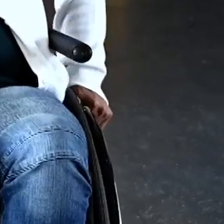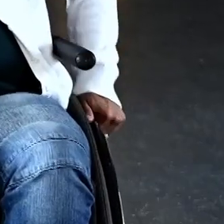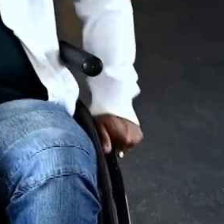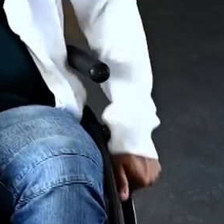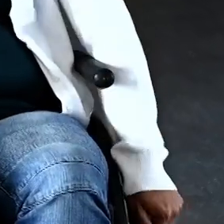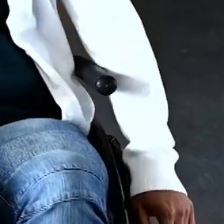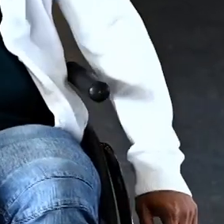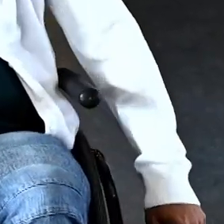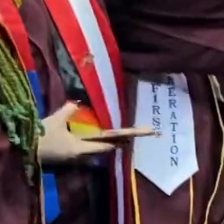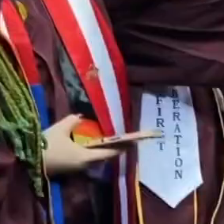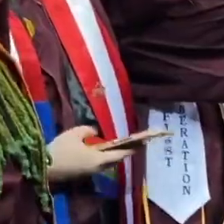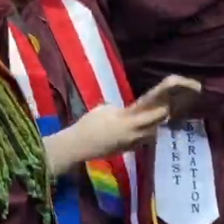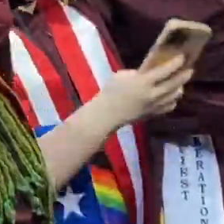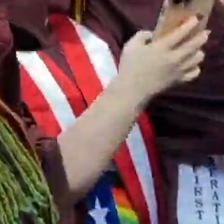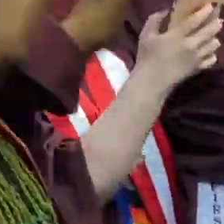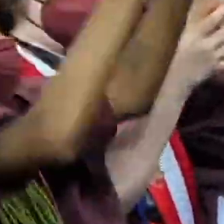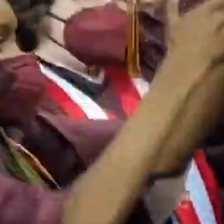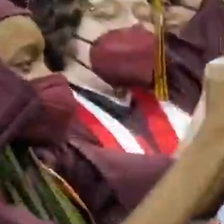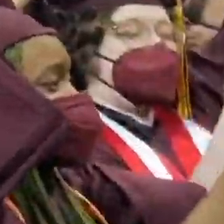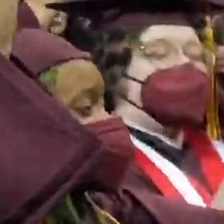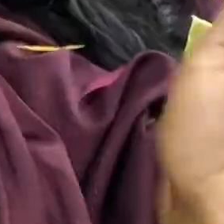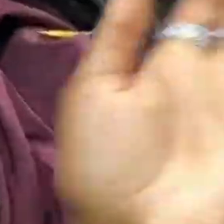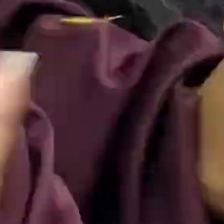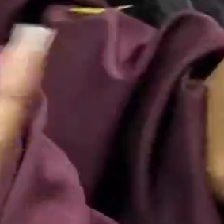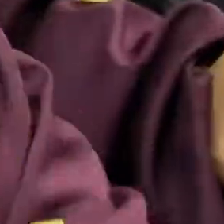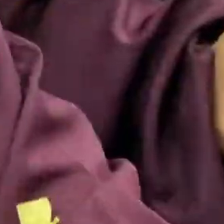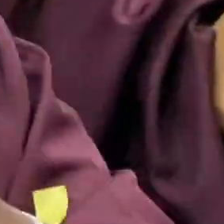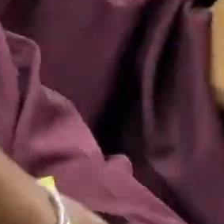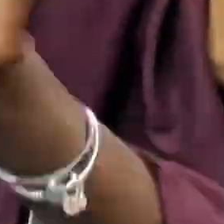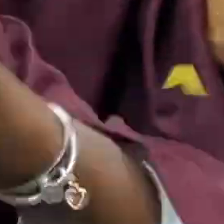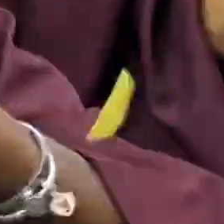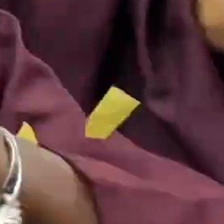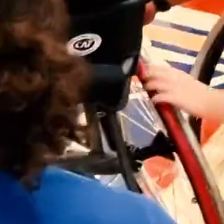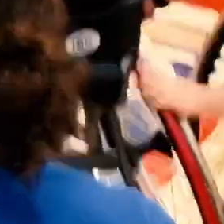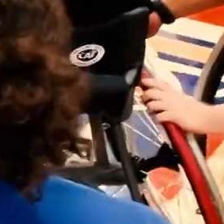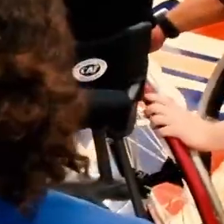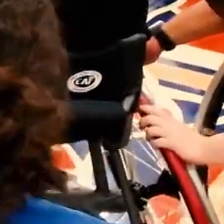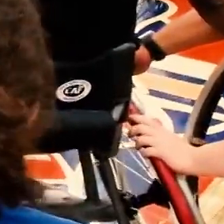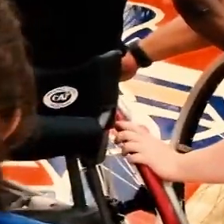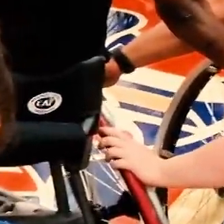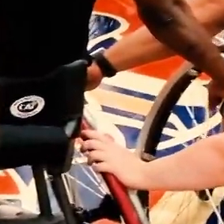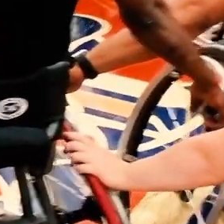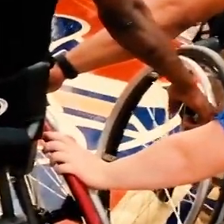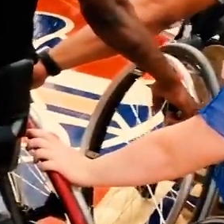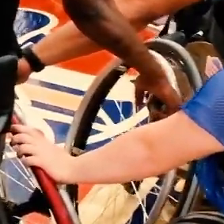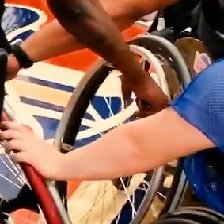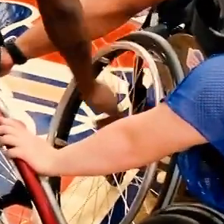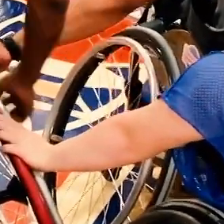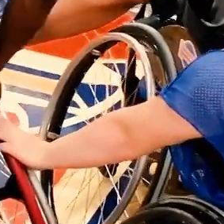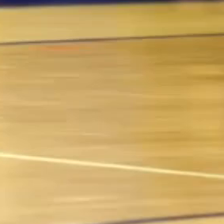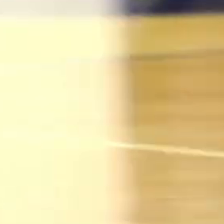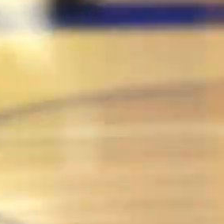In this spirit, we bring you CUNY Lifting New York. CUNY on three! One, two, three! CUNY!